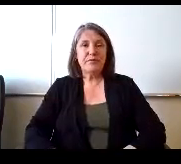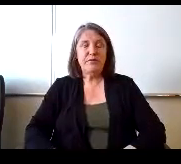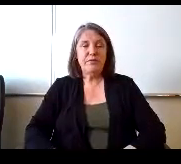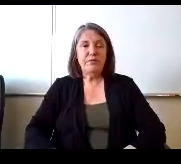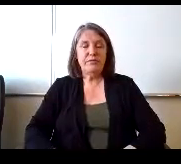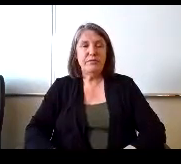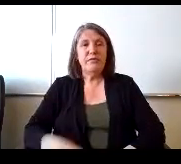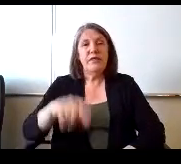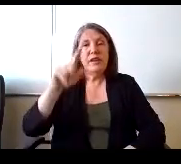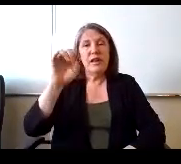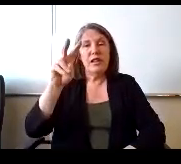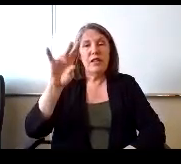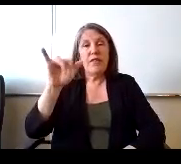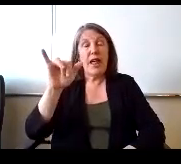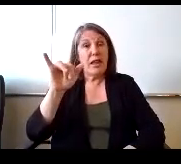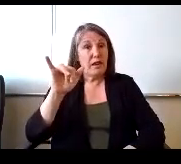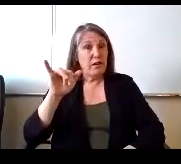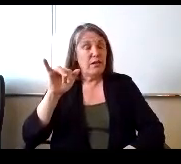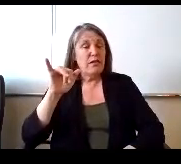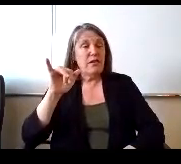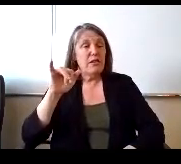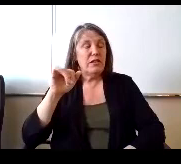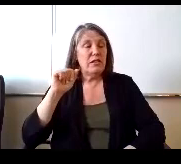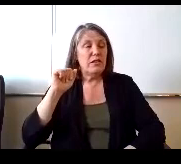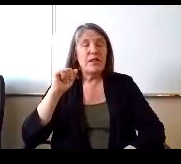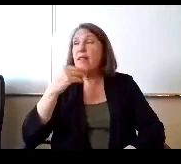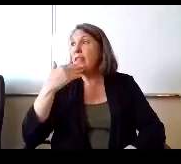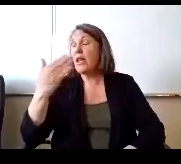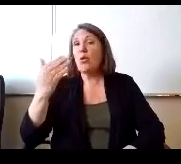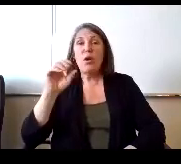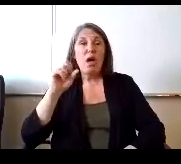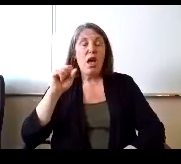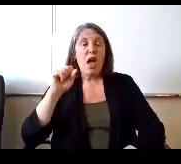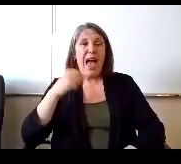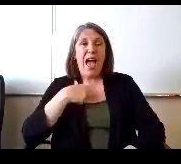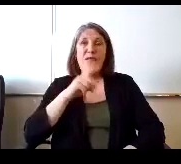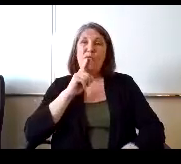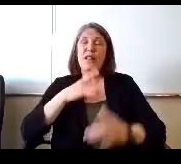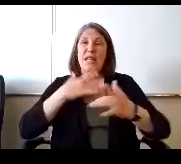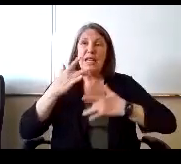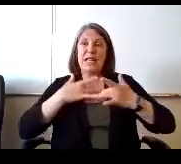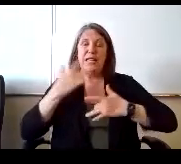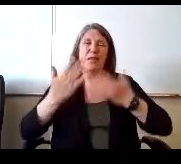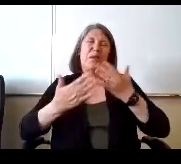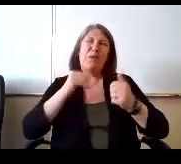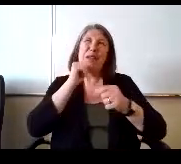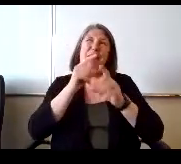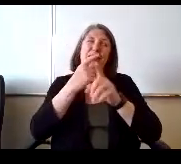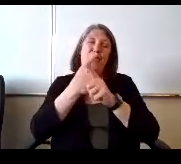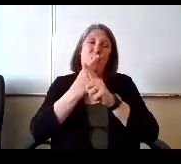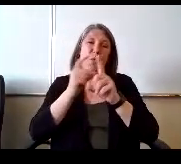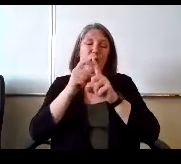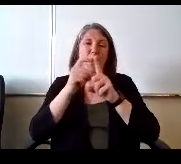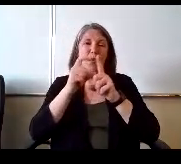Thank you friends. I'm really excited, maybe isn't the right word. This is great that we're doing this though,